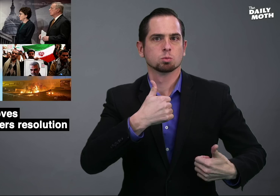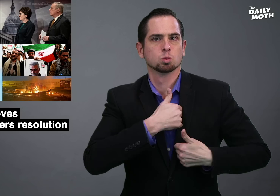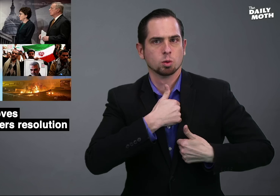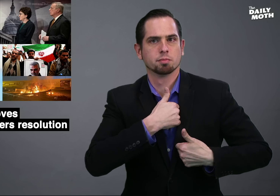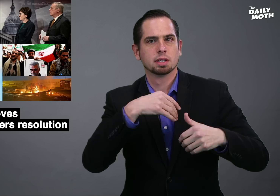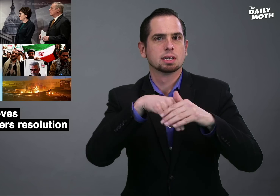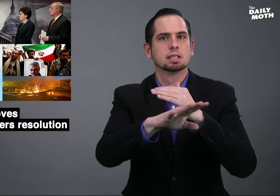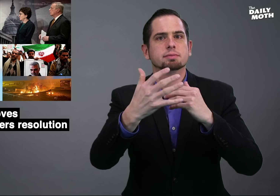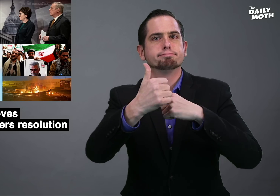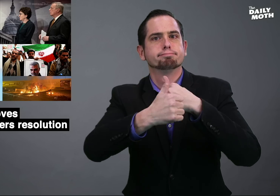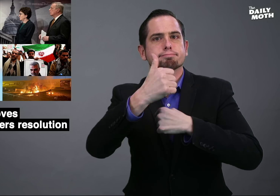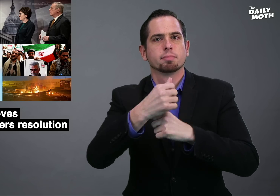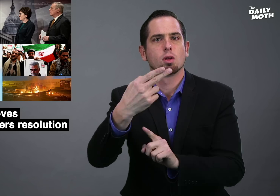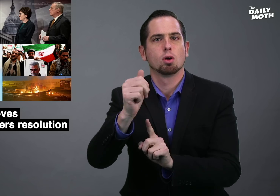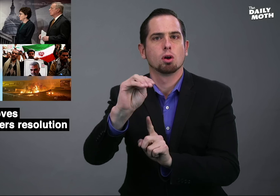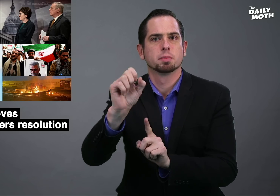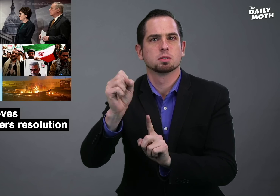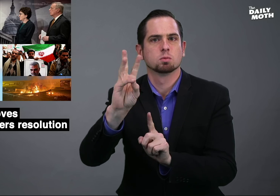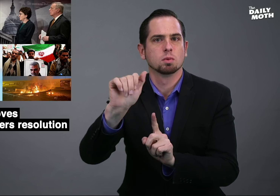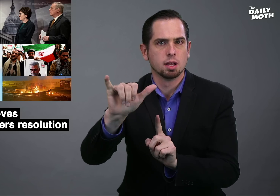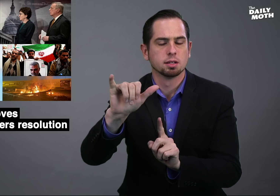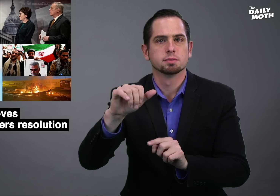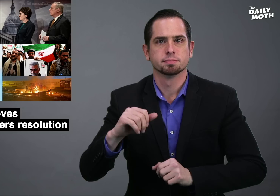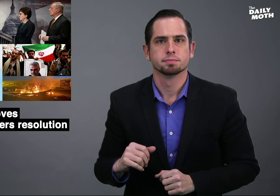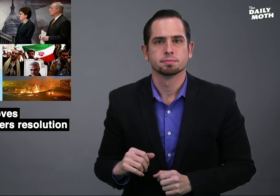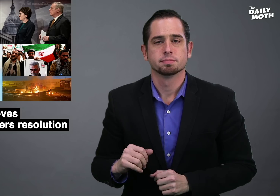troops into harm's way."